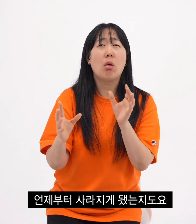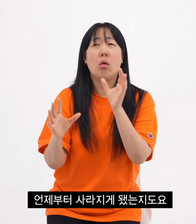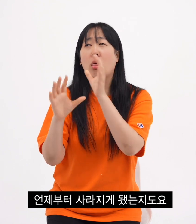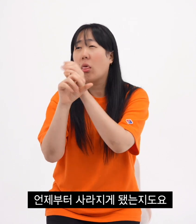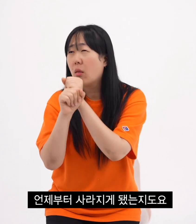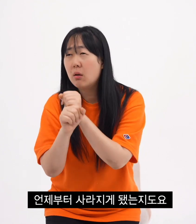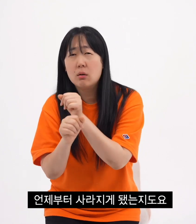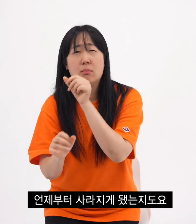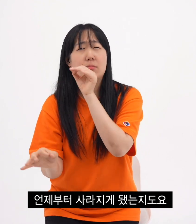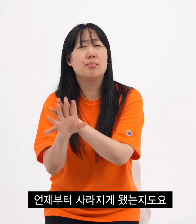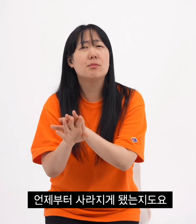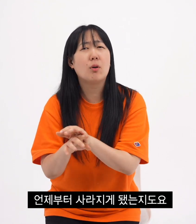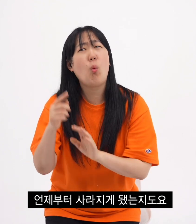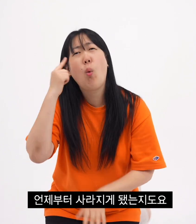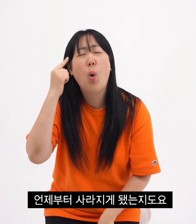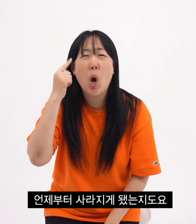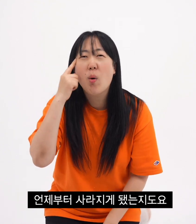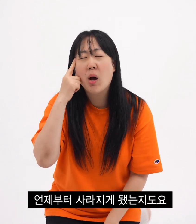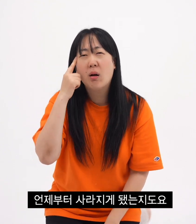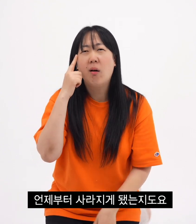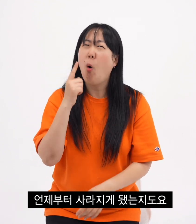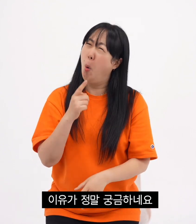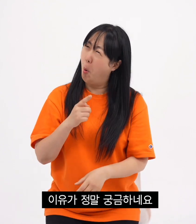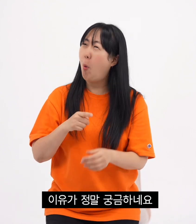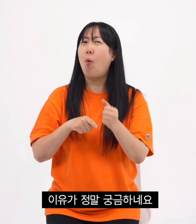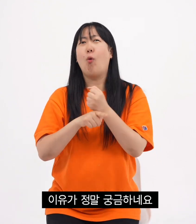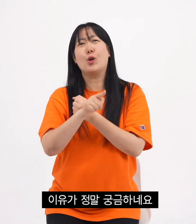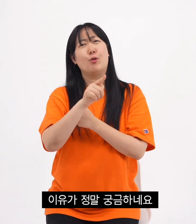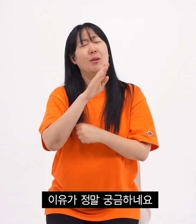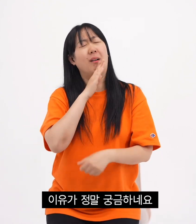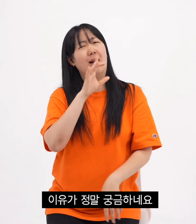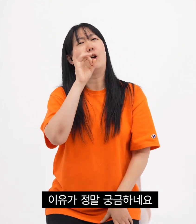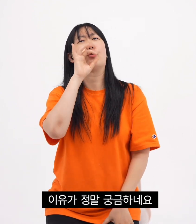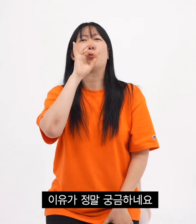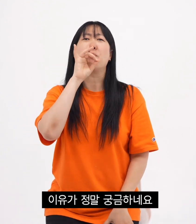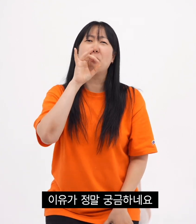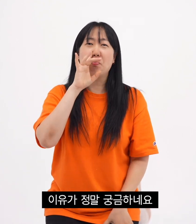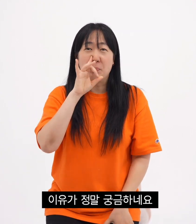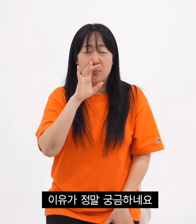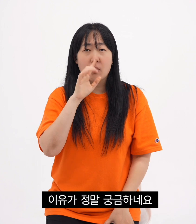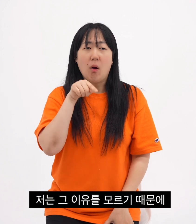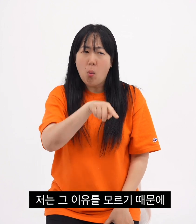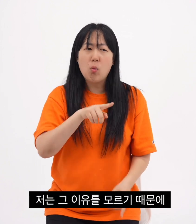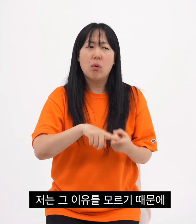Even when did you disappear? I'm really curious as to why.